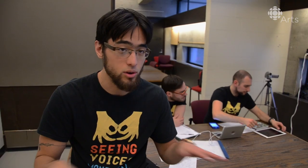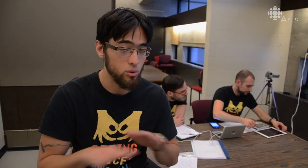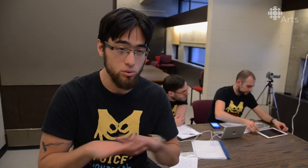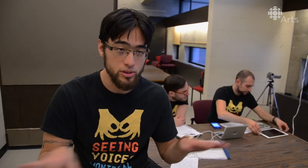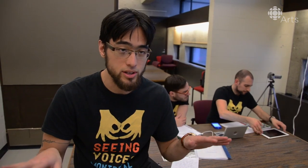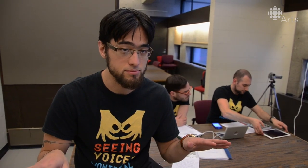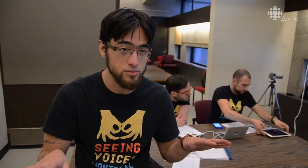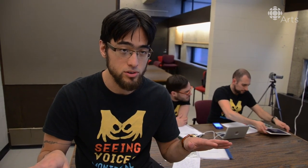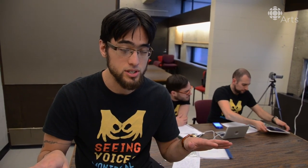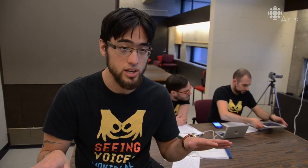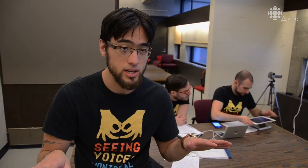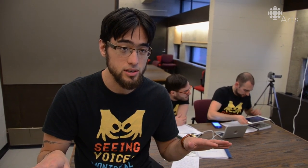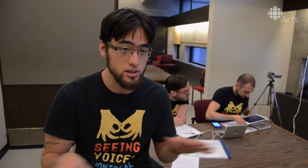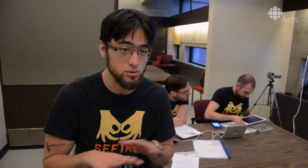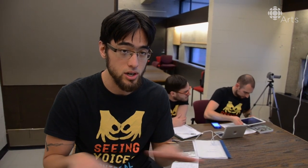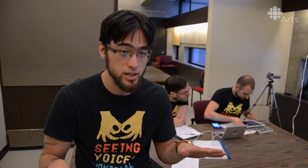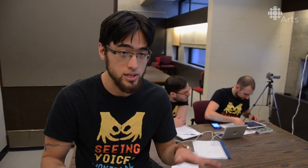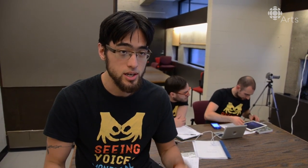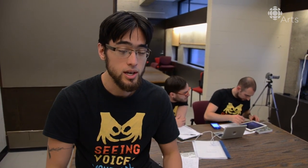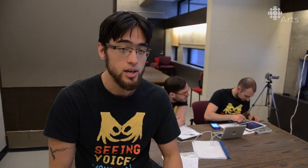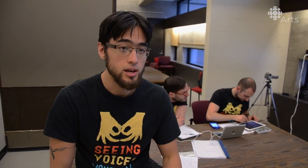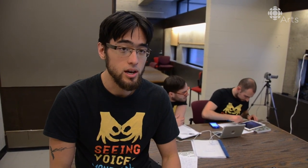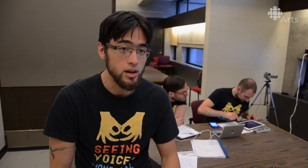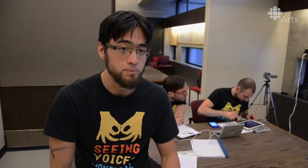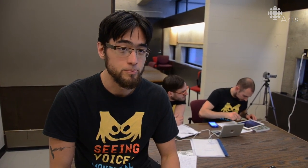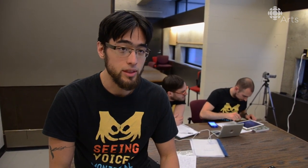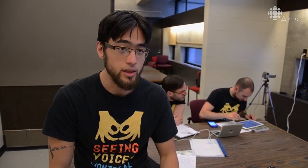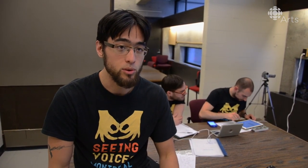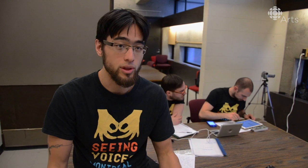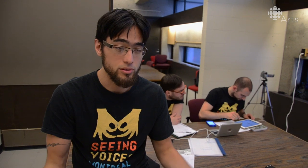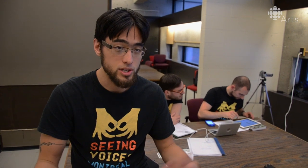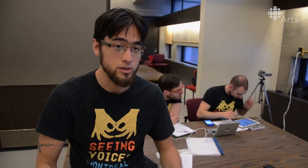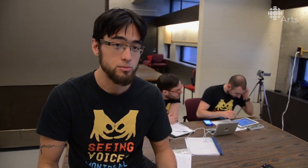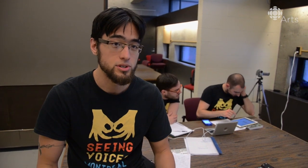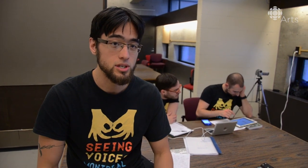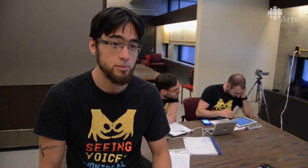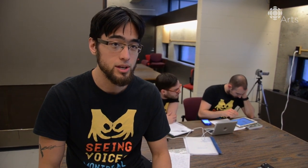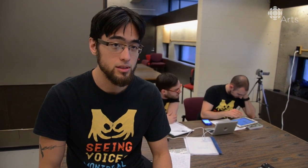only signing, no talking. And then when there's a hearing person coming in